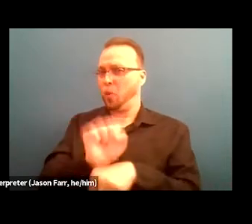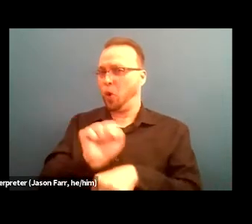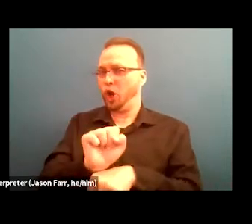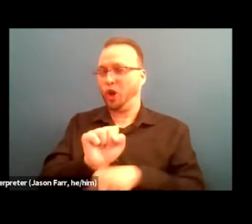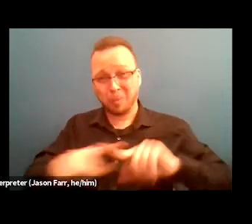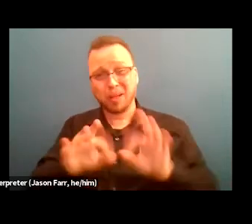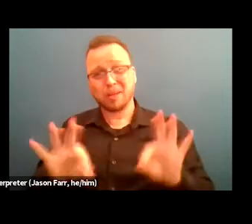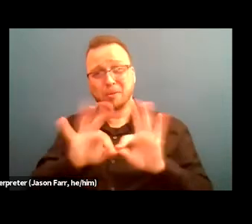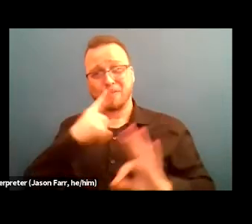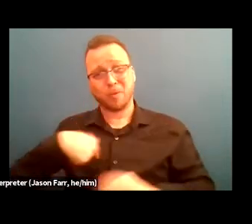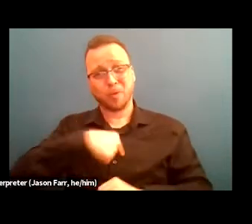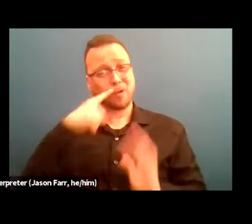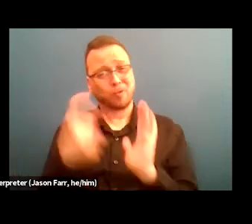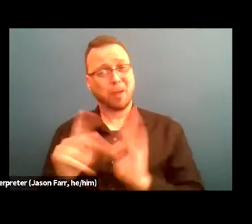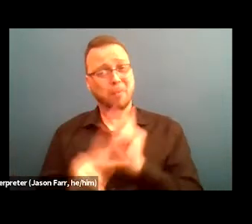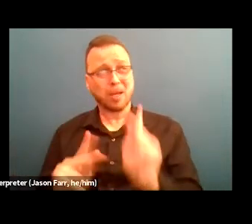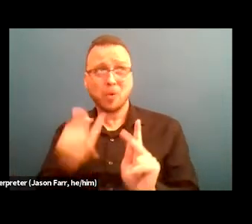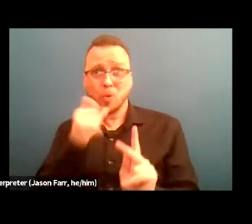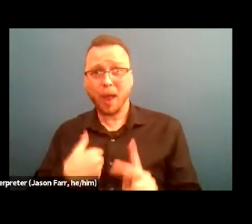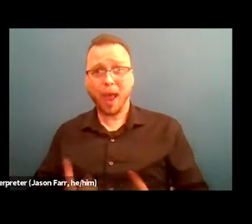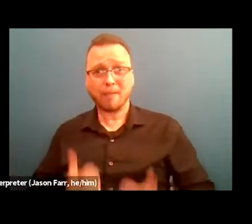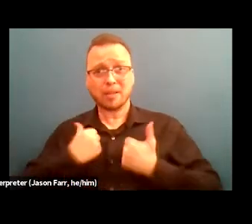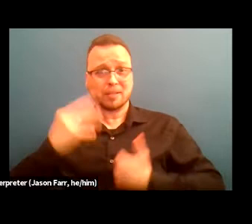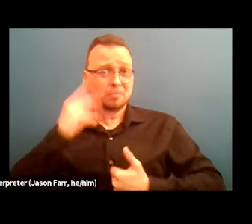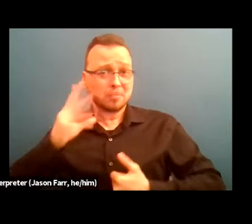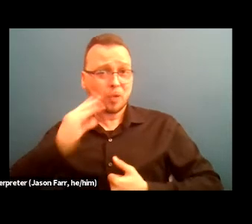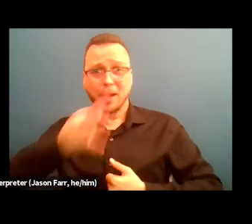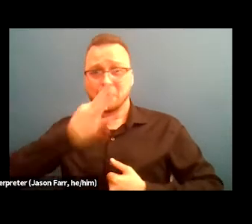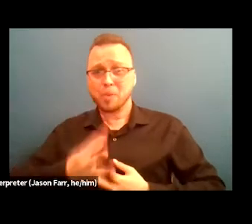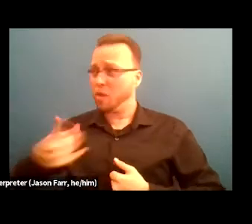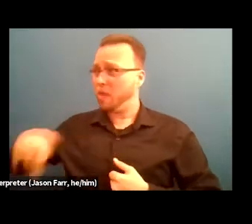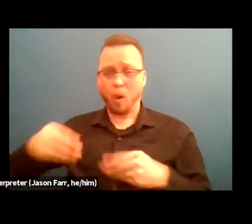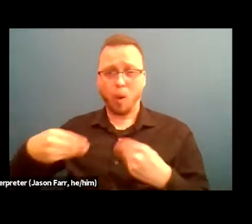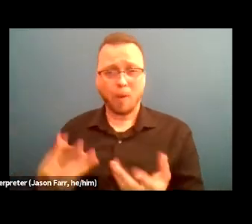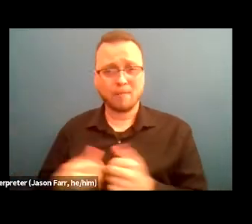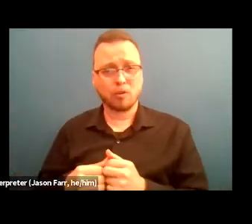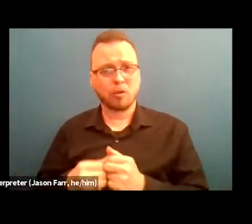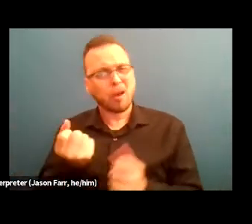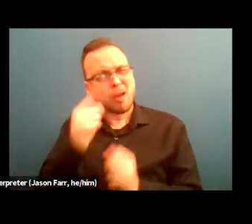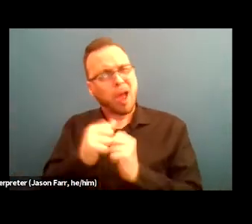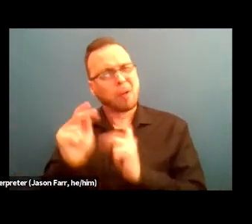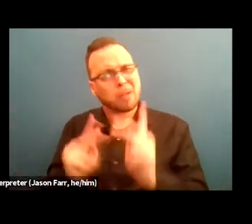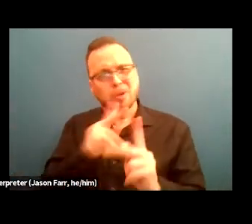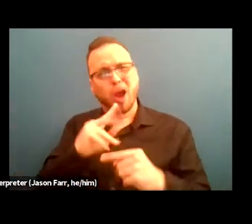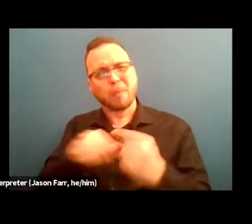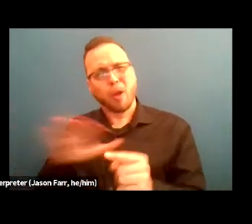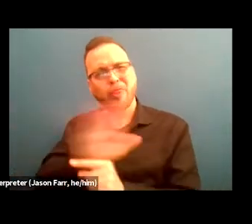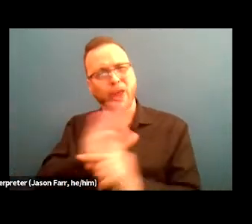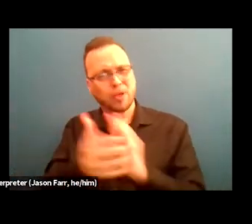that those of us with lived X have to offer and take time to better understand how folks talk about their skills and listen for deep understanding